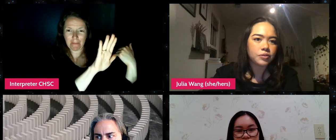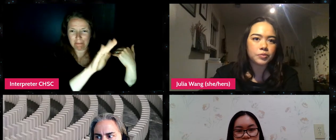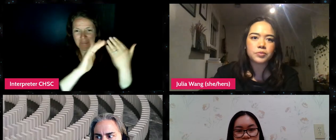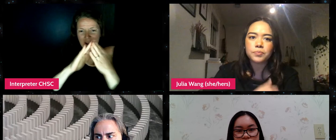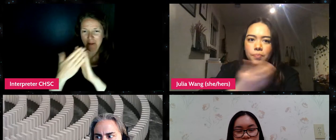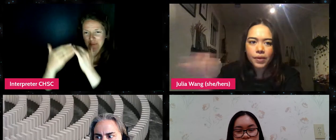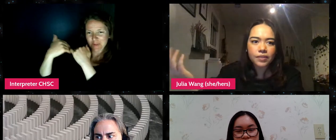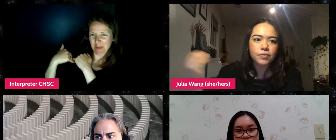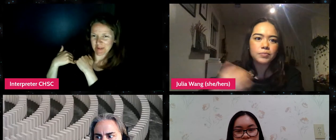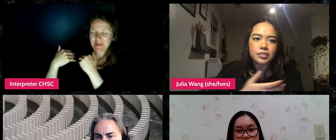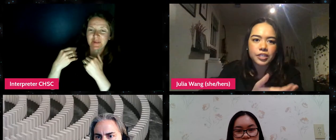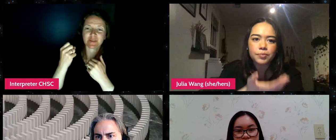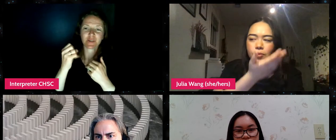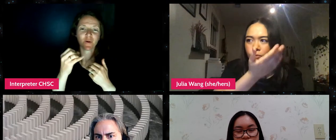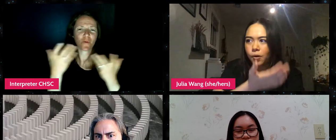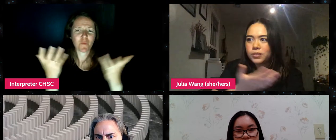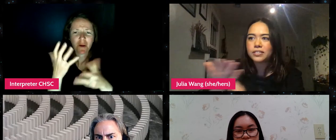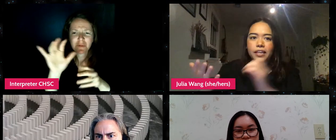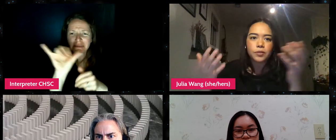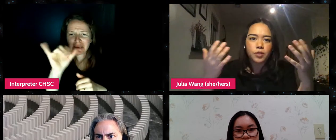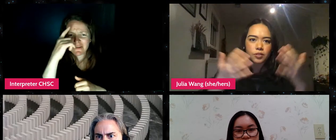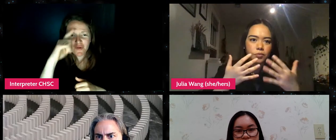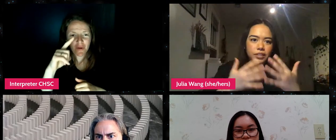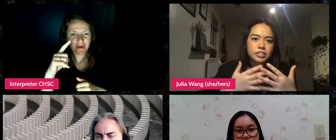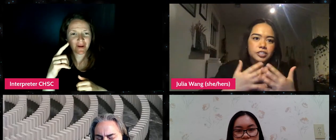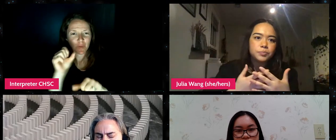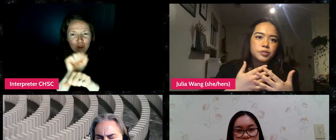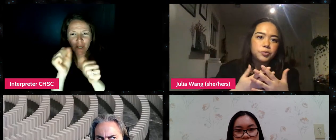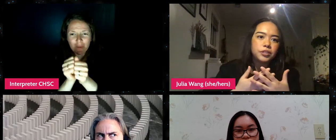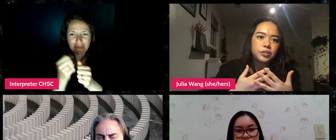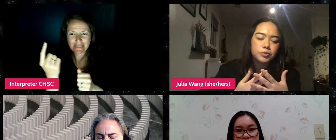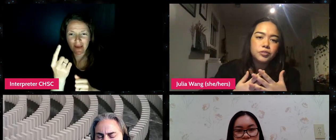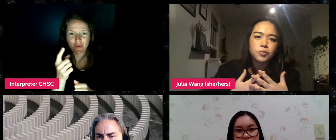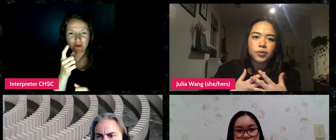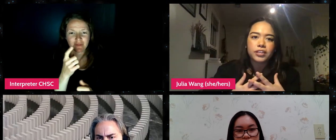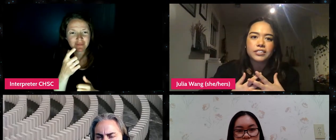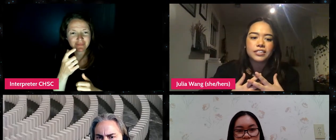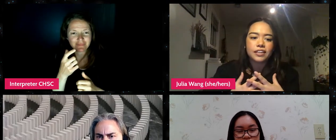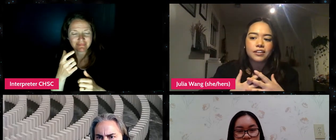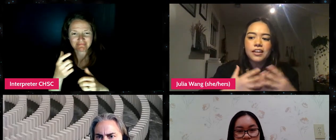someone who's made films and Jeremy, what was it like the relationship between you two working together?